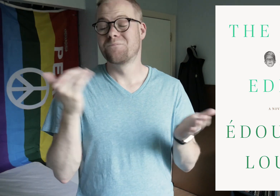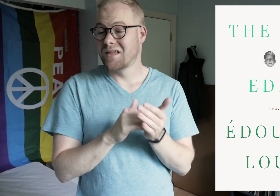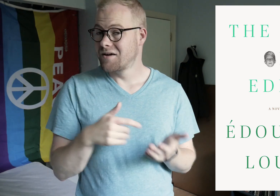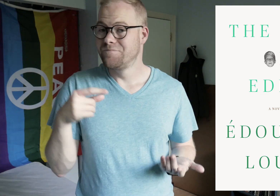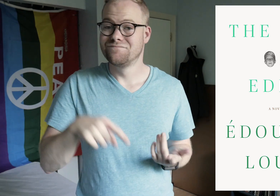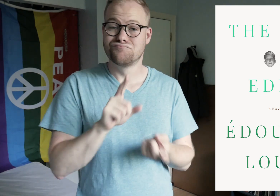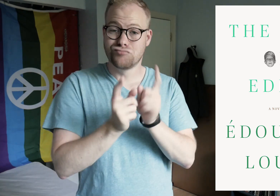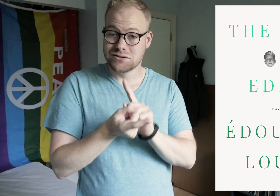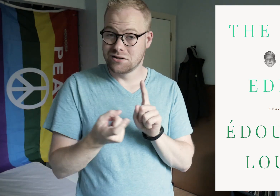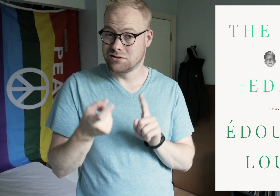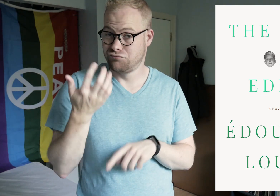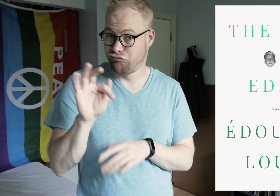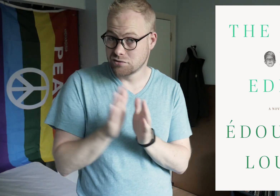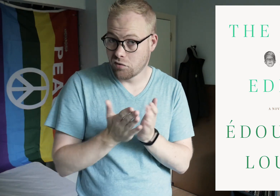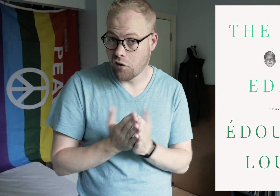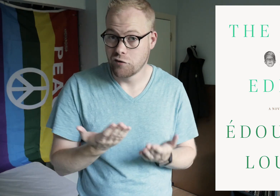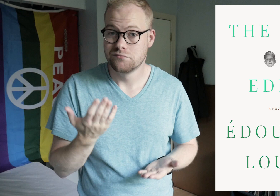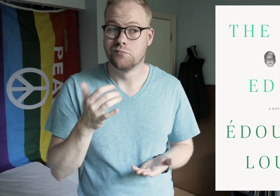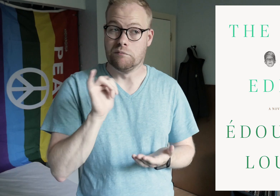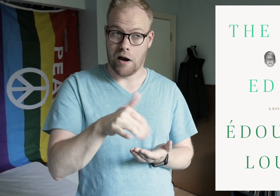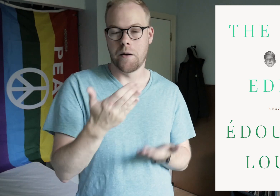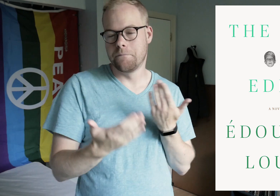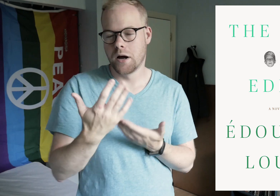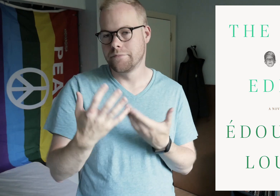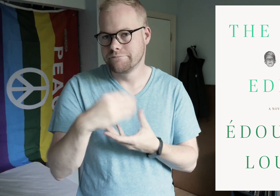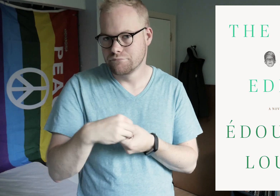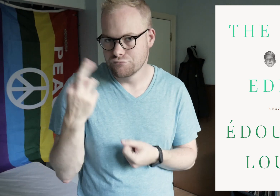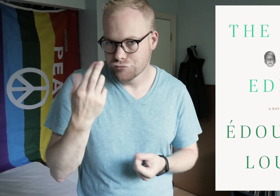But then again, this is a translated French novel, so that may play a part.